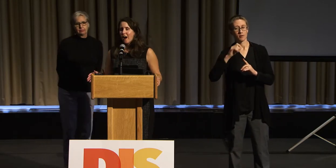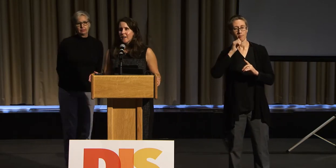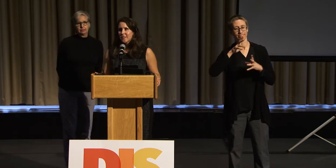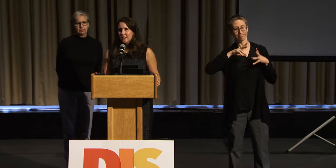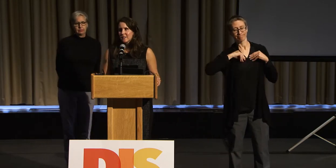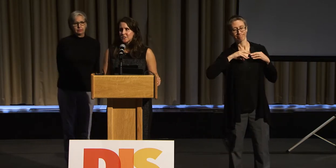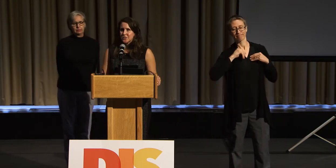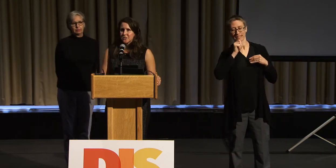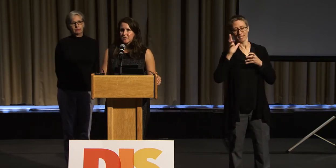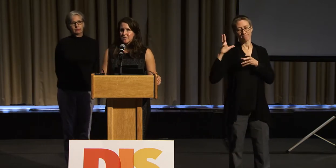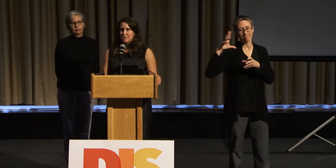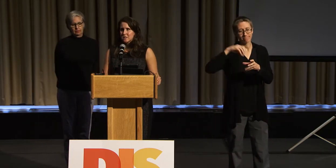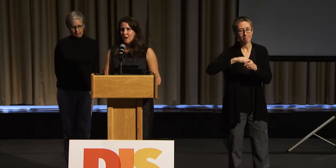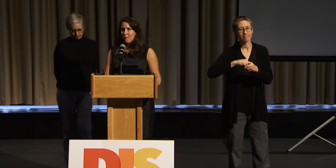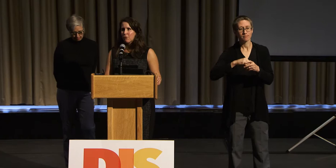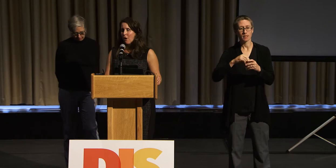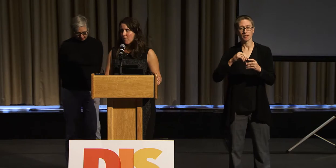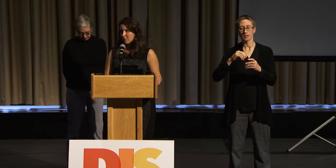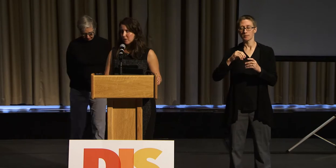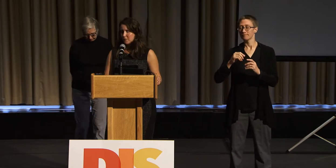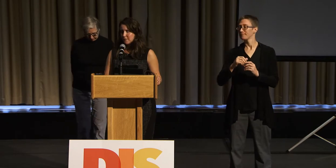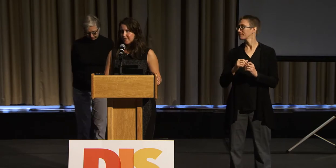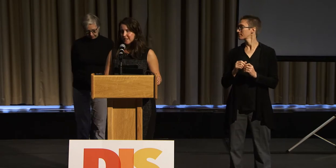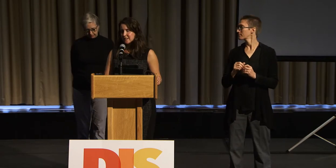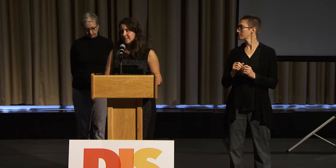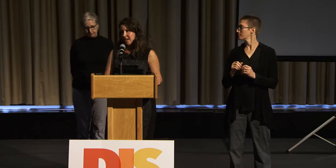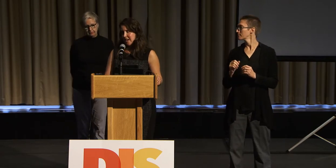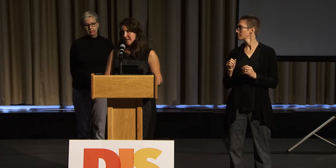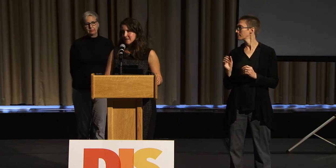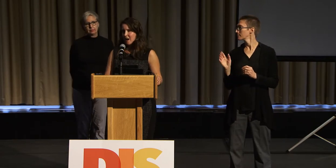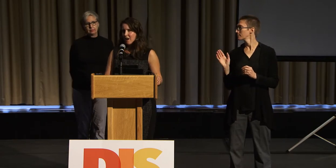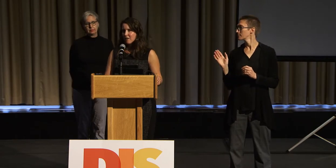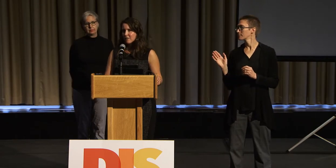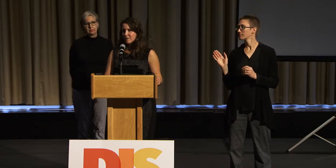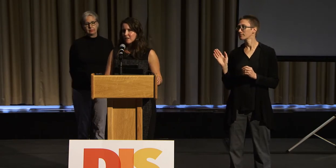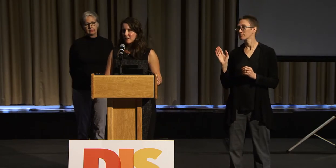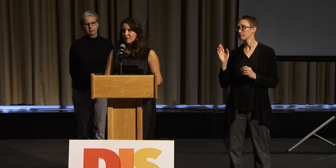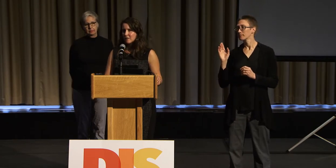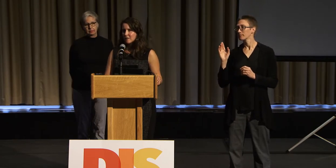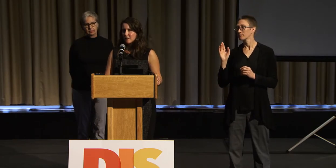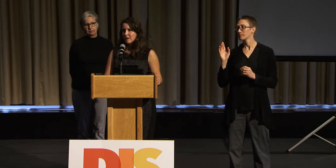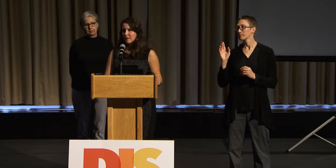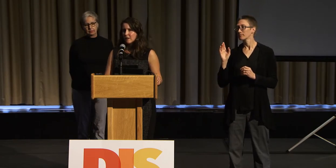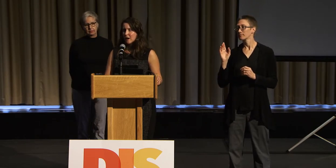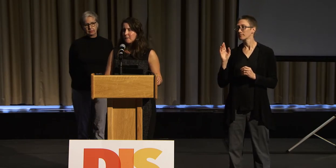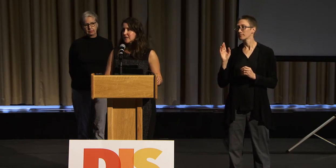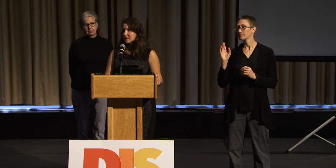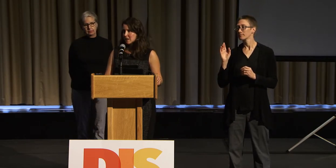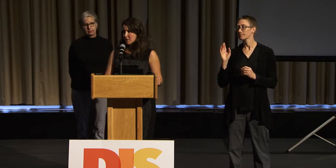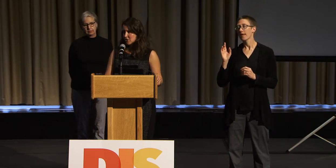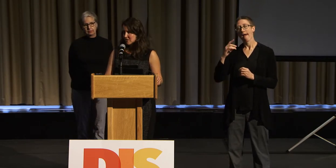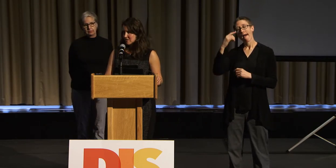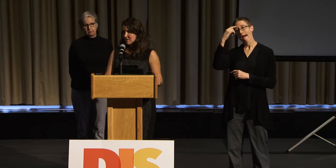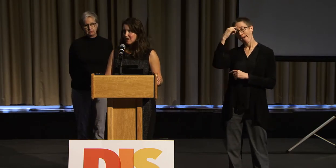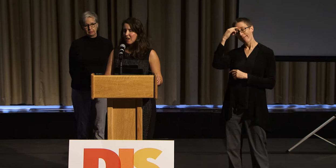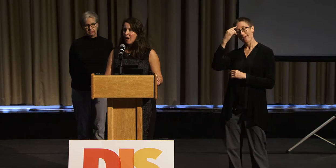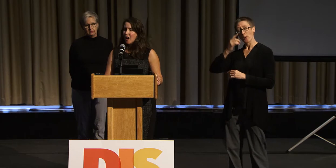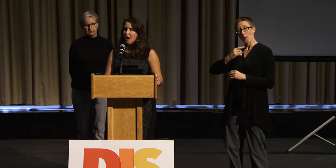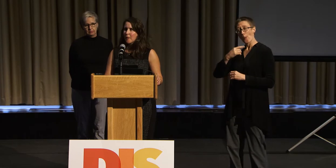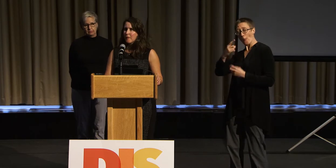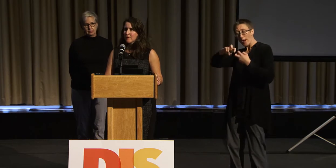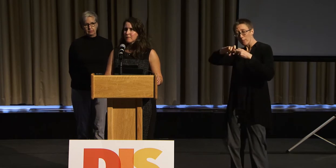I think there is a problem these days of misassumptions.